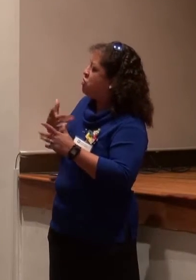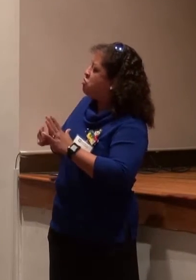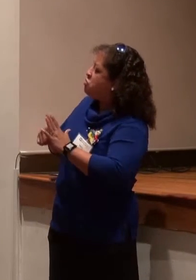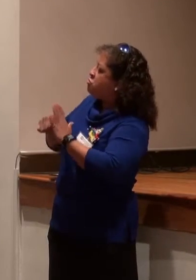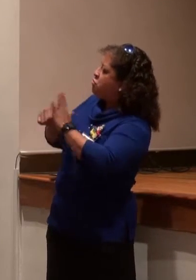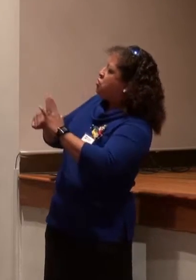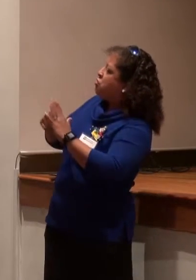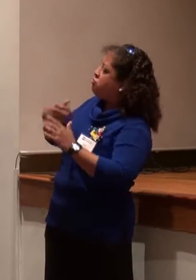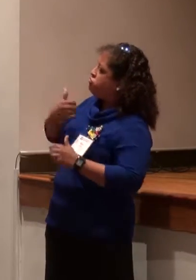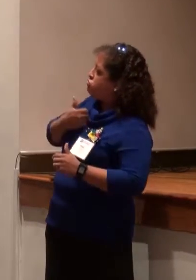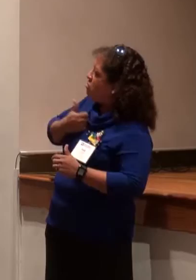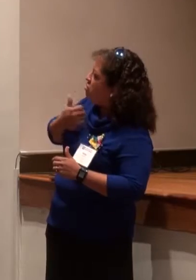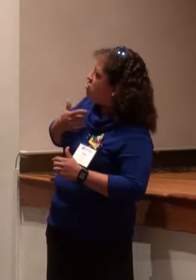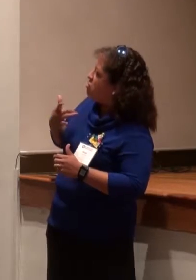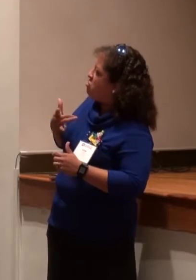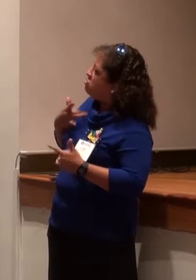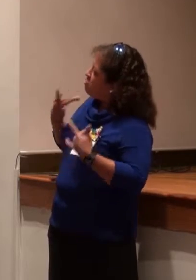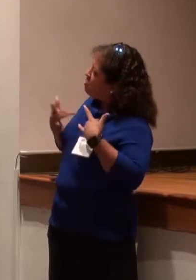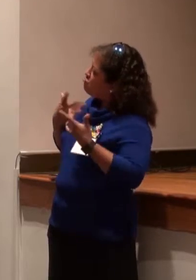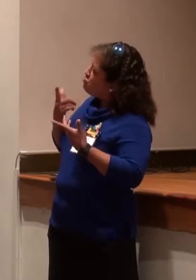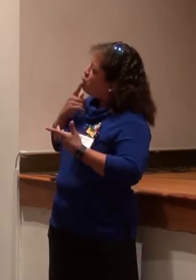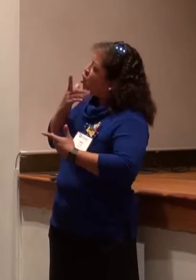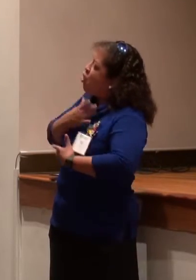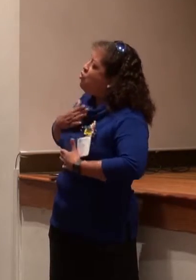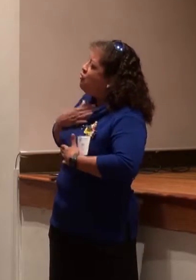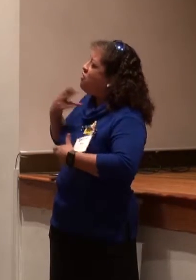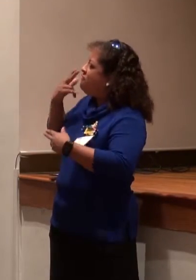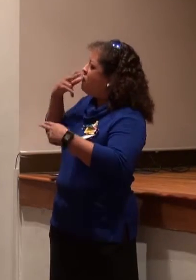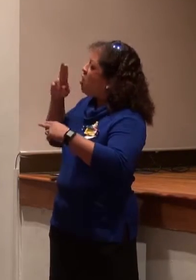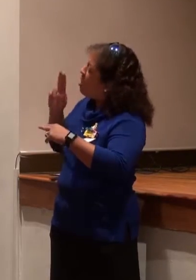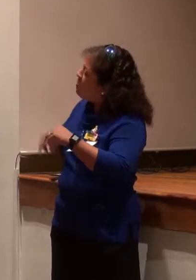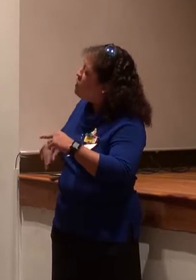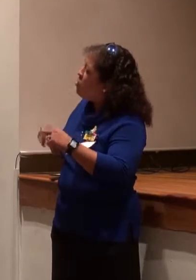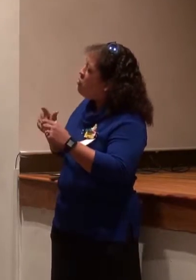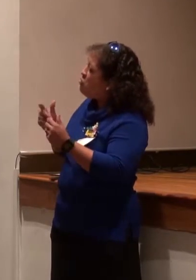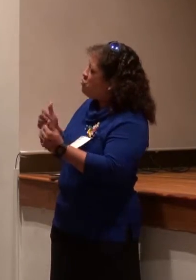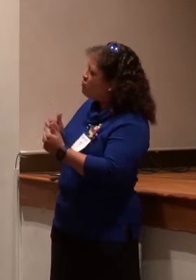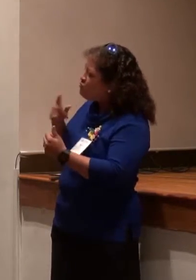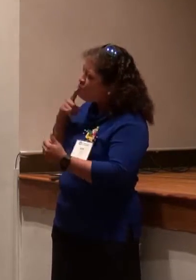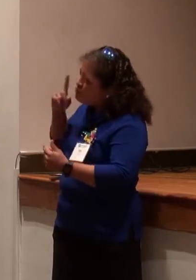anything that would be anything they would enjoy that they would have fun with.